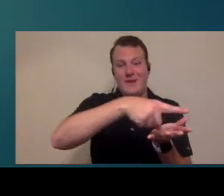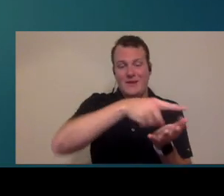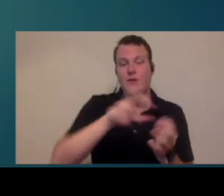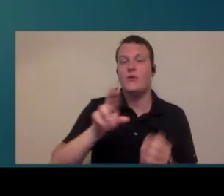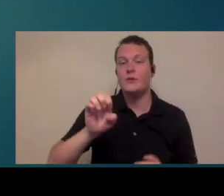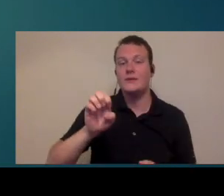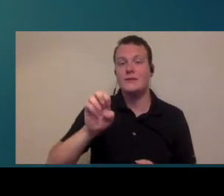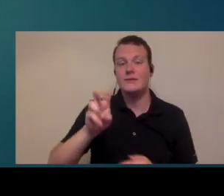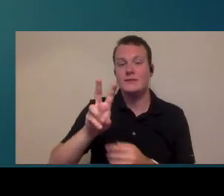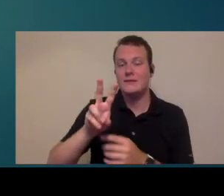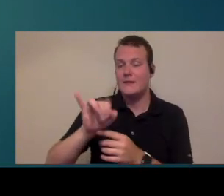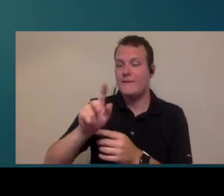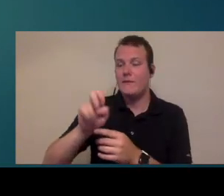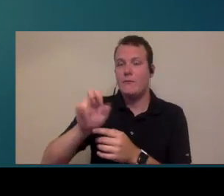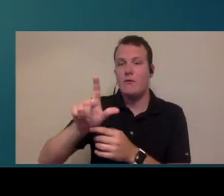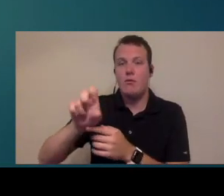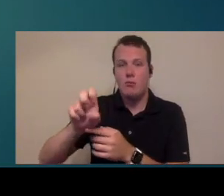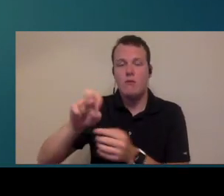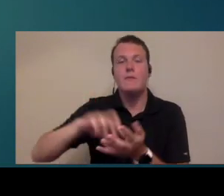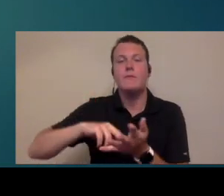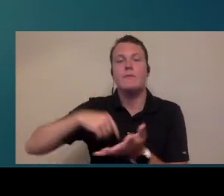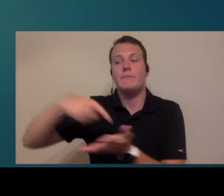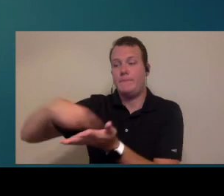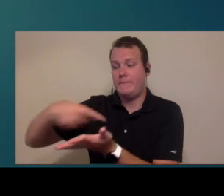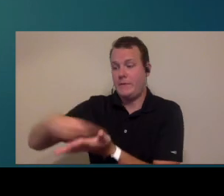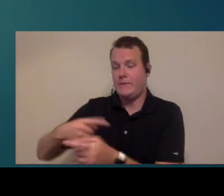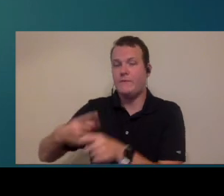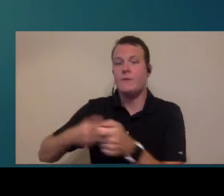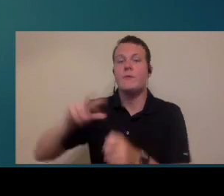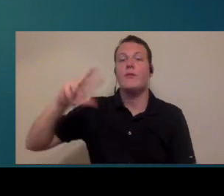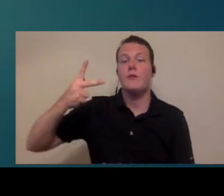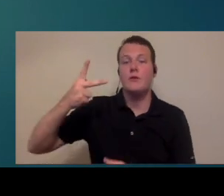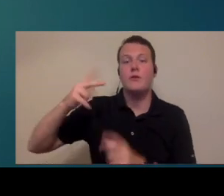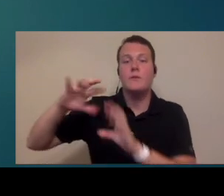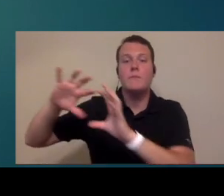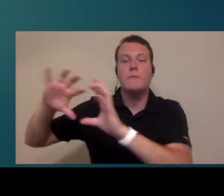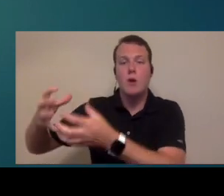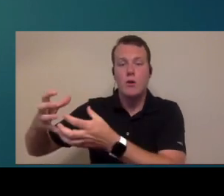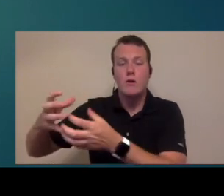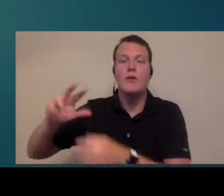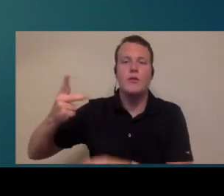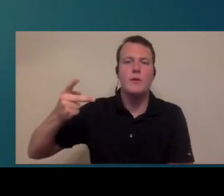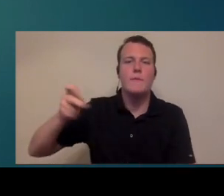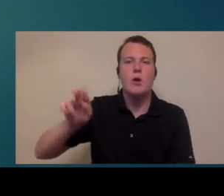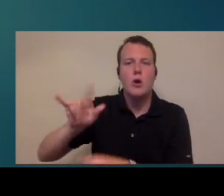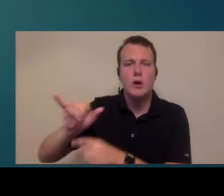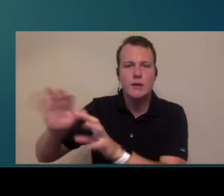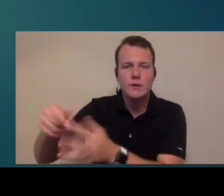your clinic and then receivable is going to be collecting those funds on the backside from things like third parties you know people that owe you money so